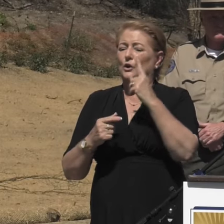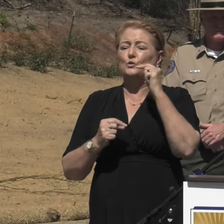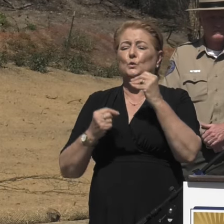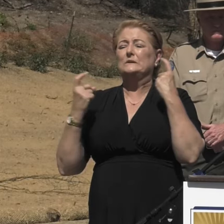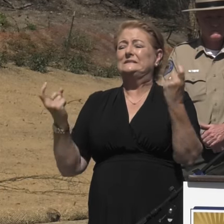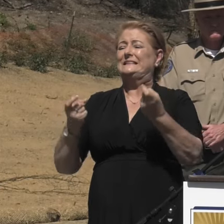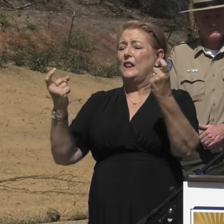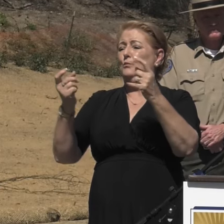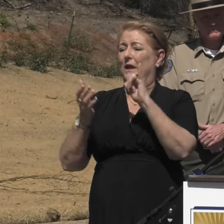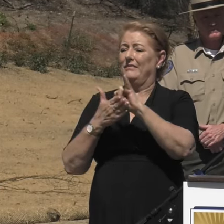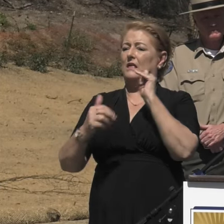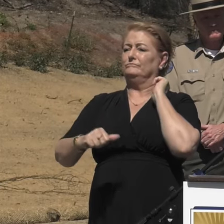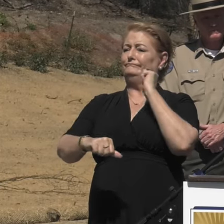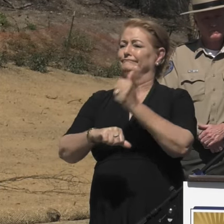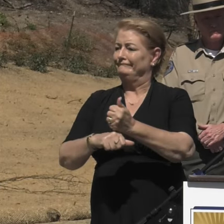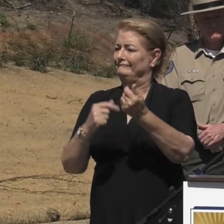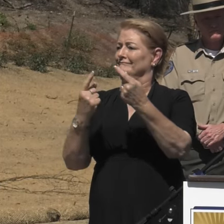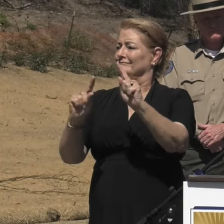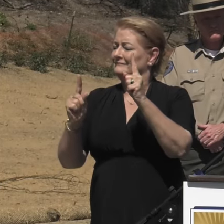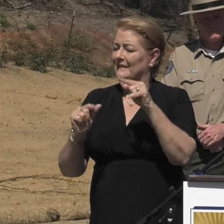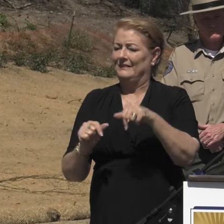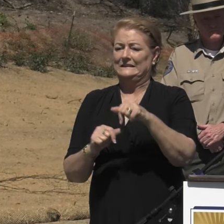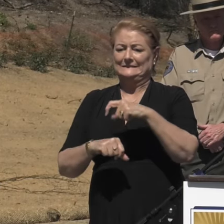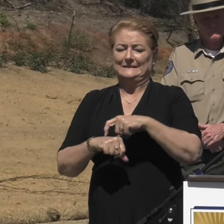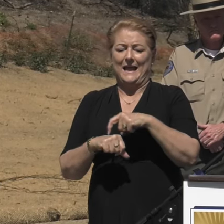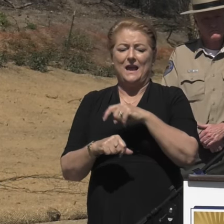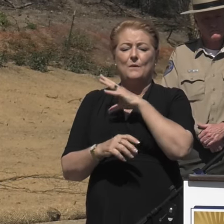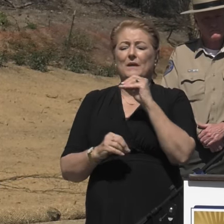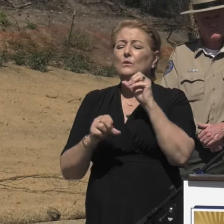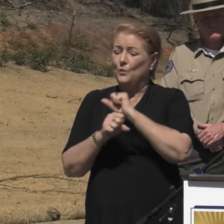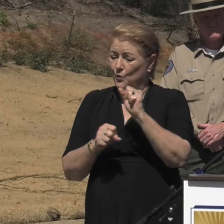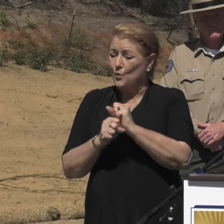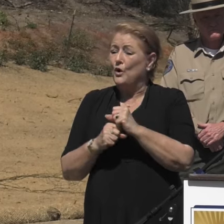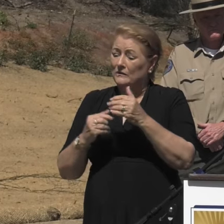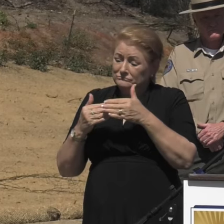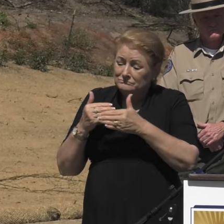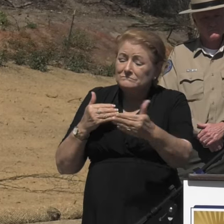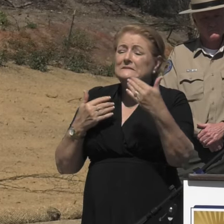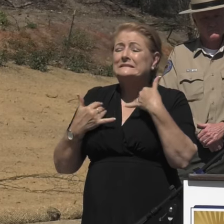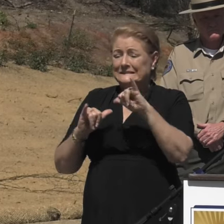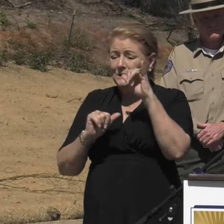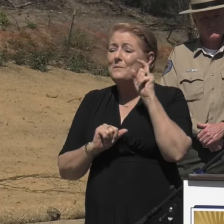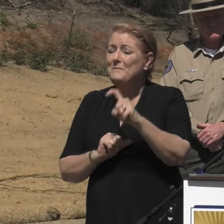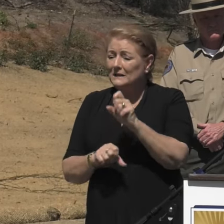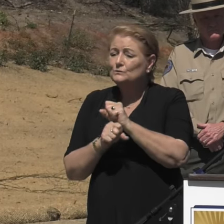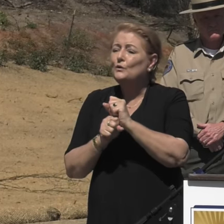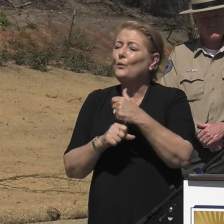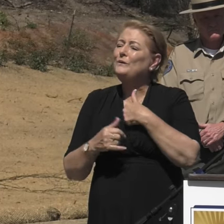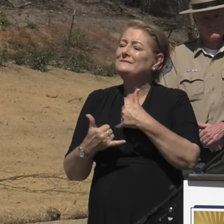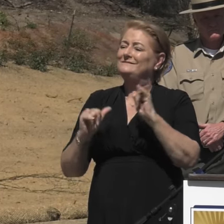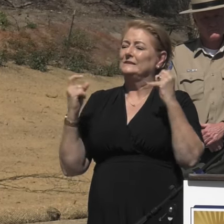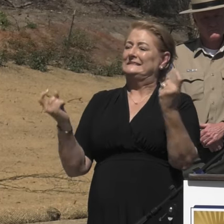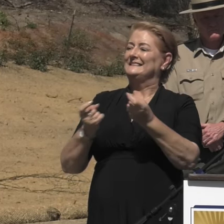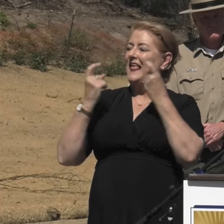Los Angeles and Ventura Counties. While there is work left to do, today we celebrate an important step in the recovery process.